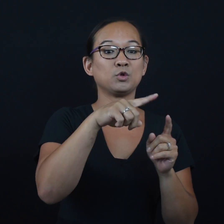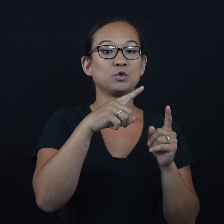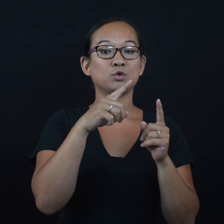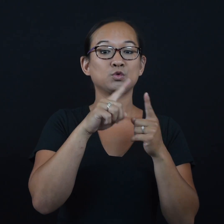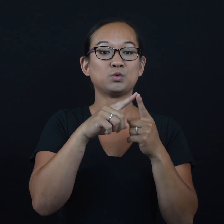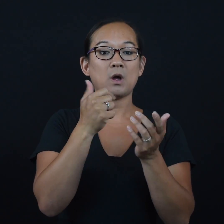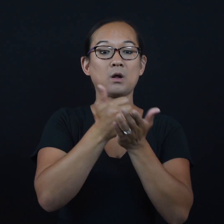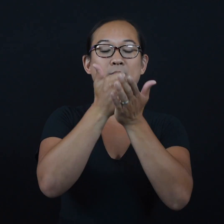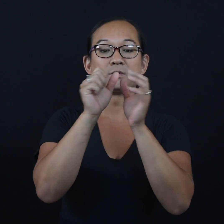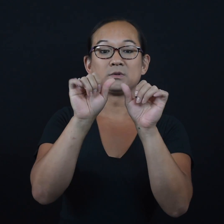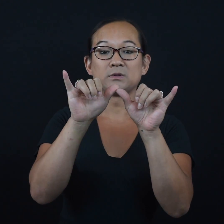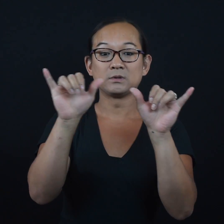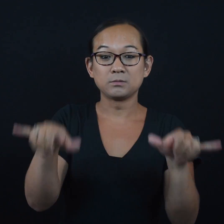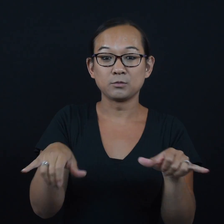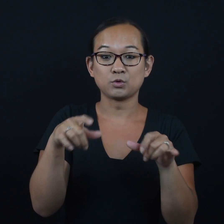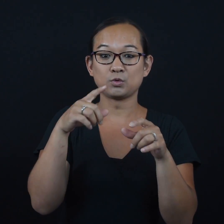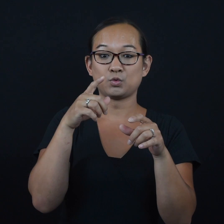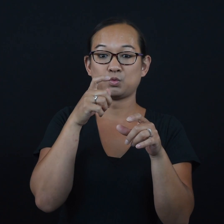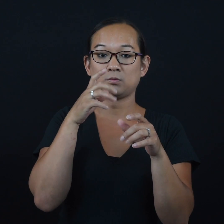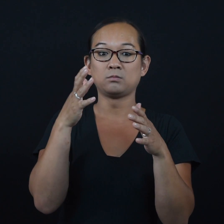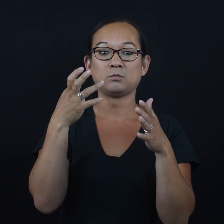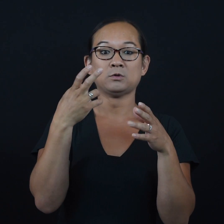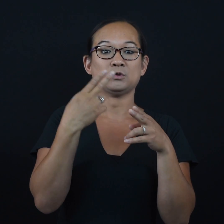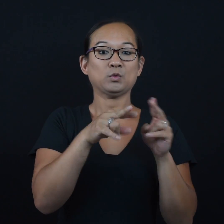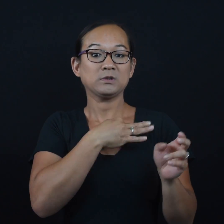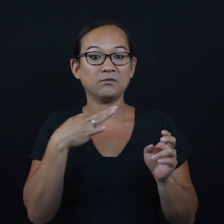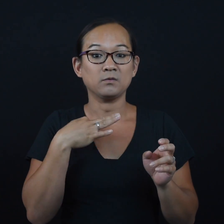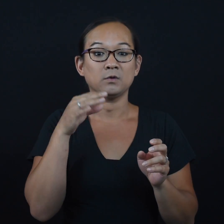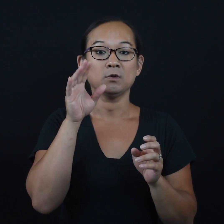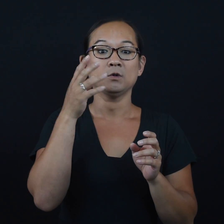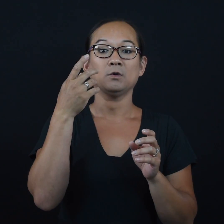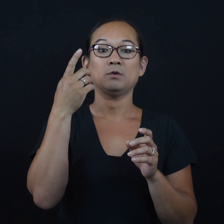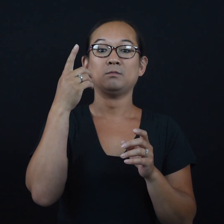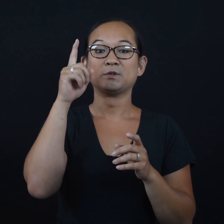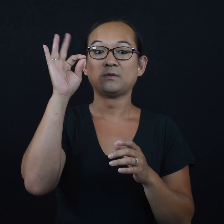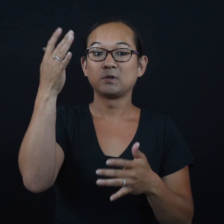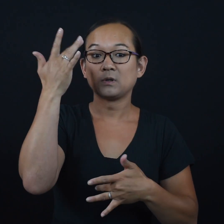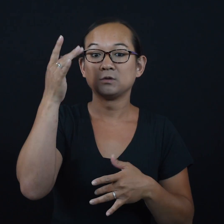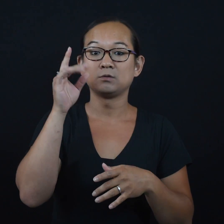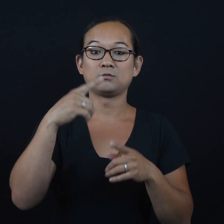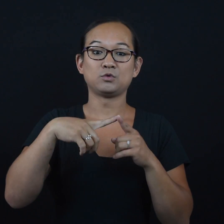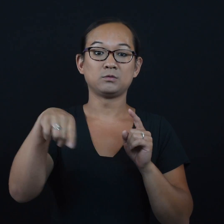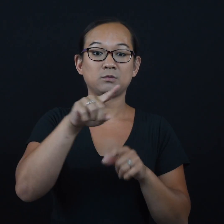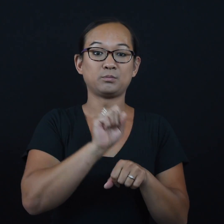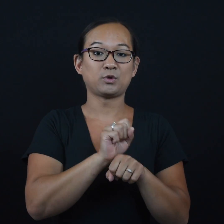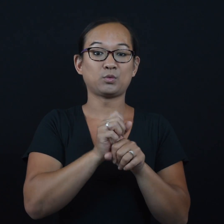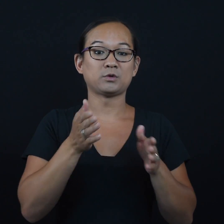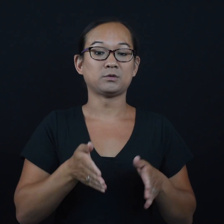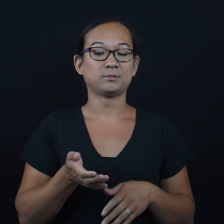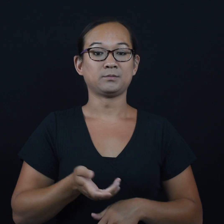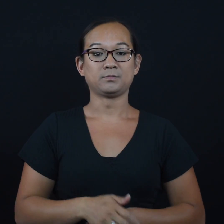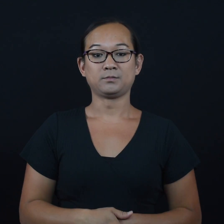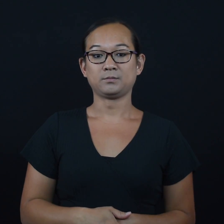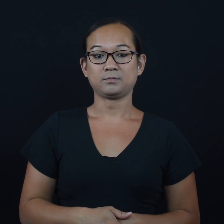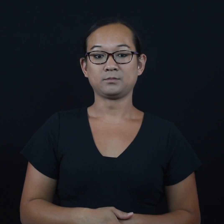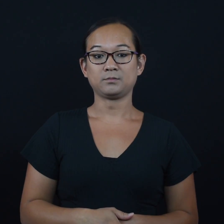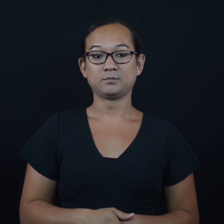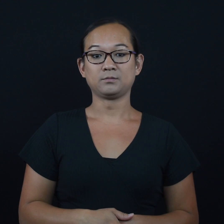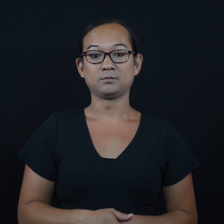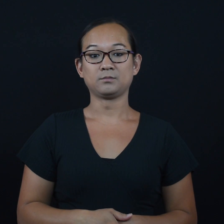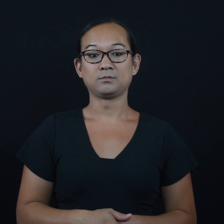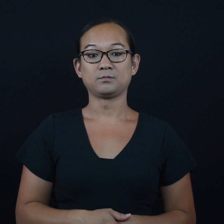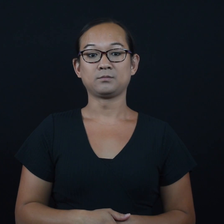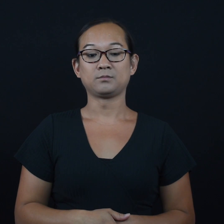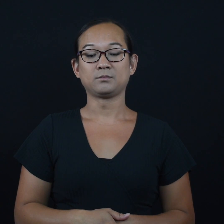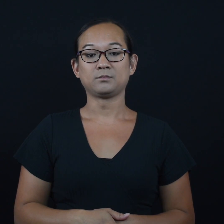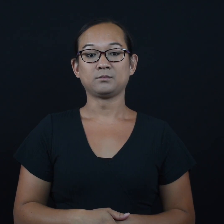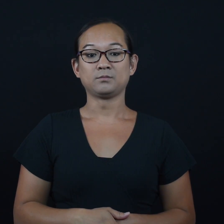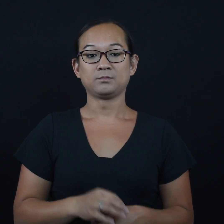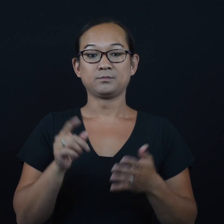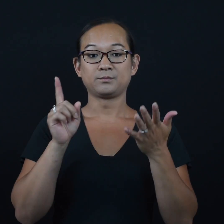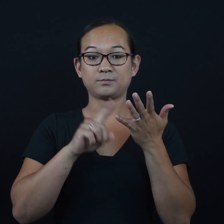to help systems who become short-staffed because of illness to employees.